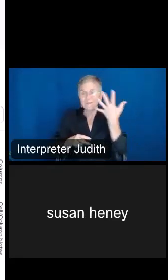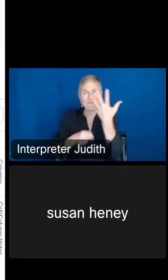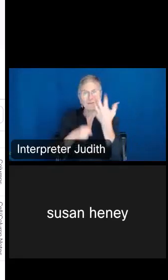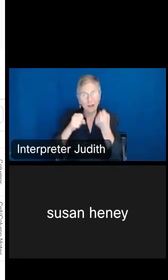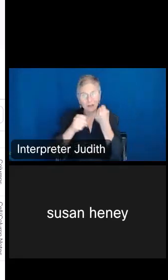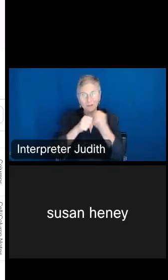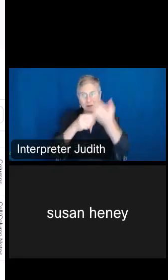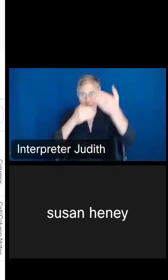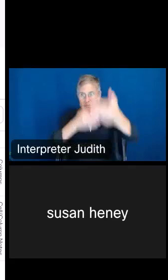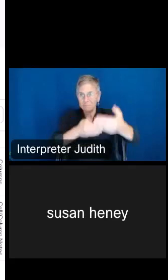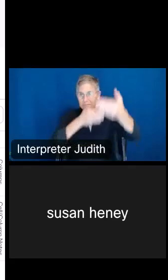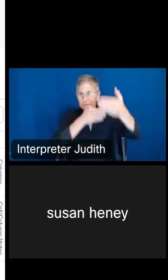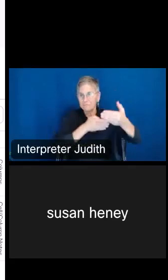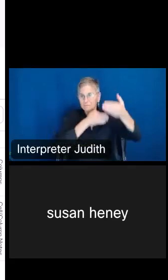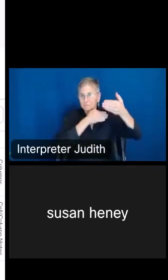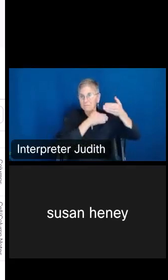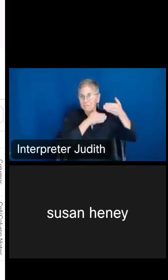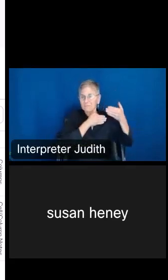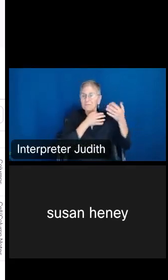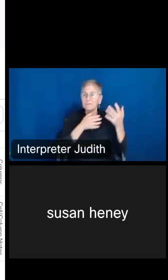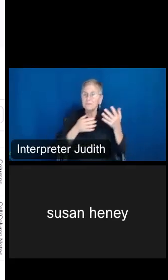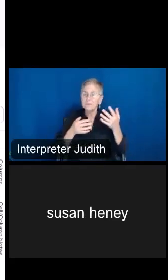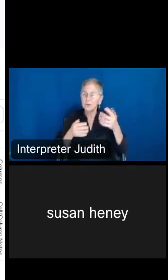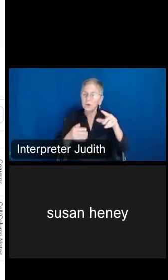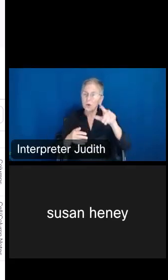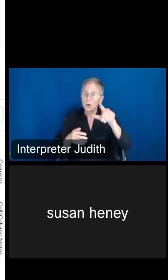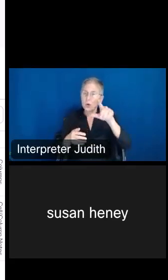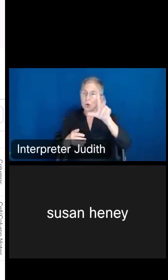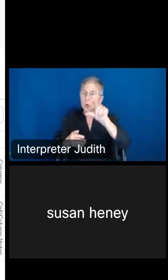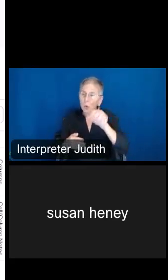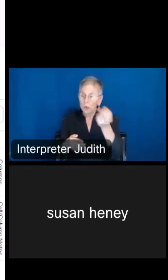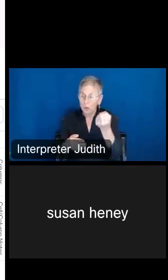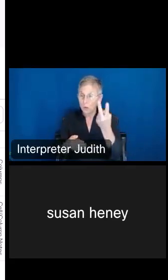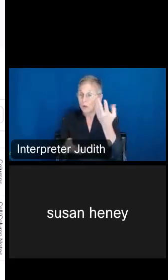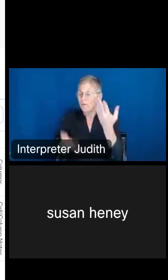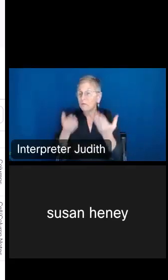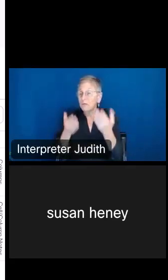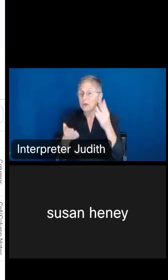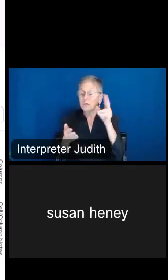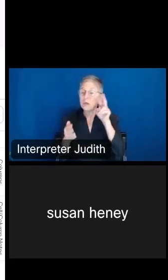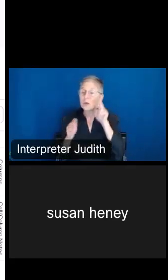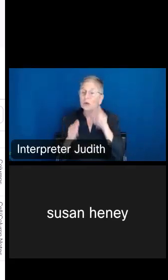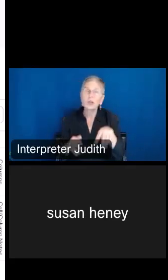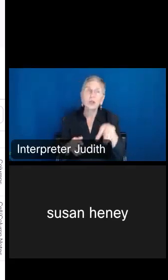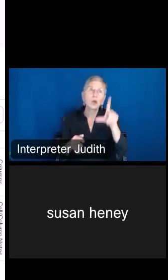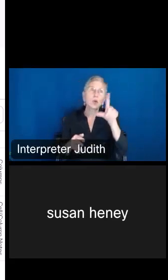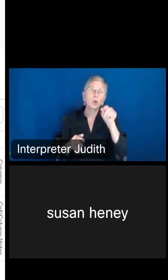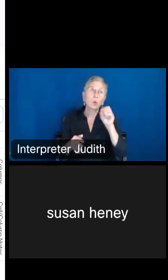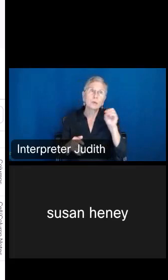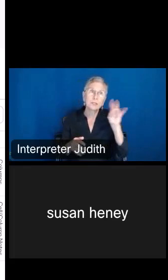so you're looking at -- for 2012, you would possibly be looking at 2007 to 2012, you know,